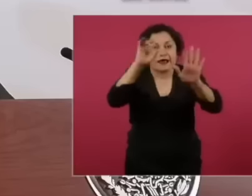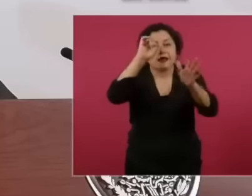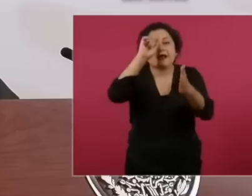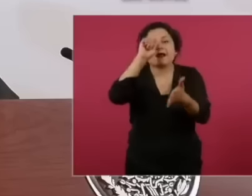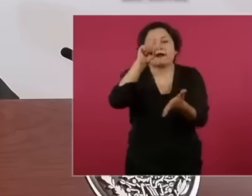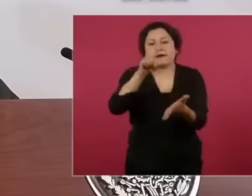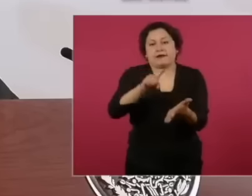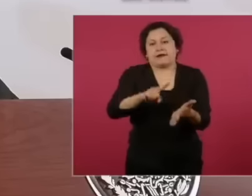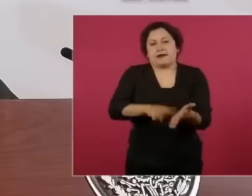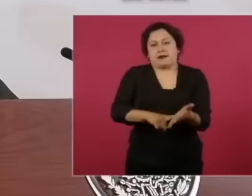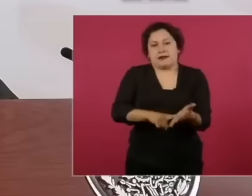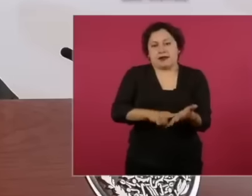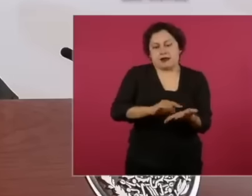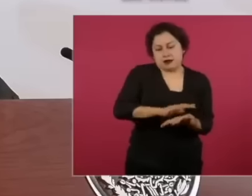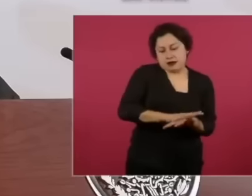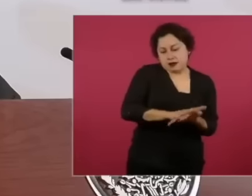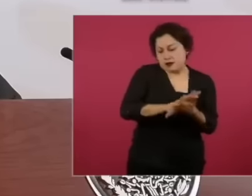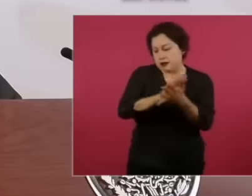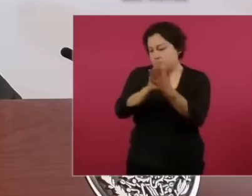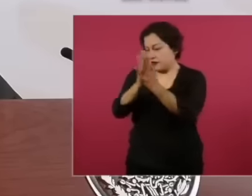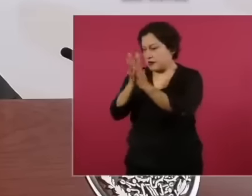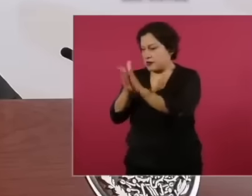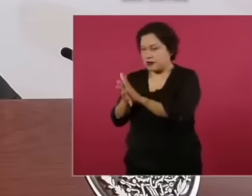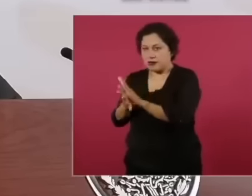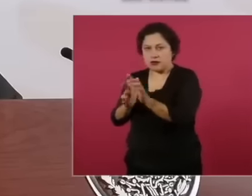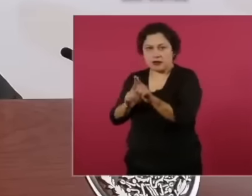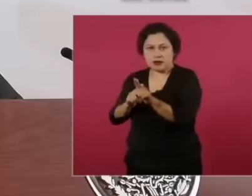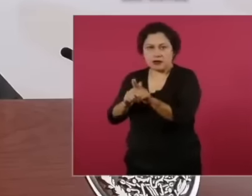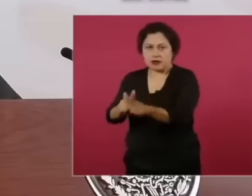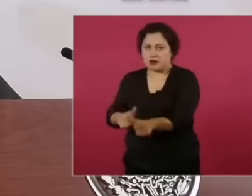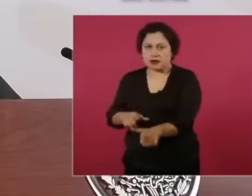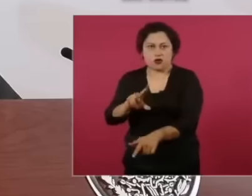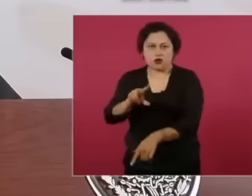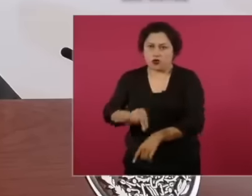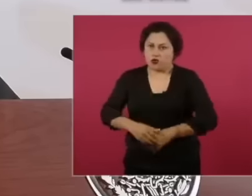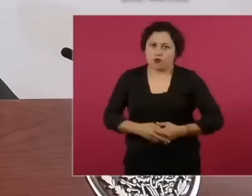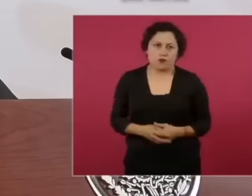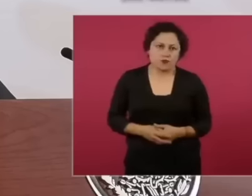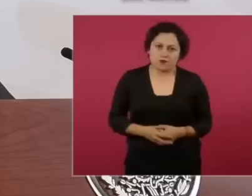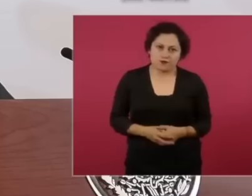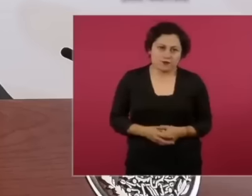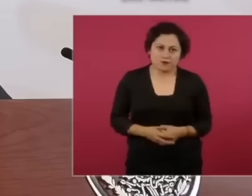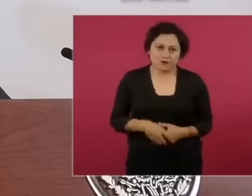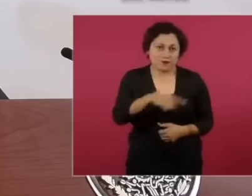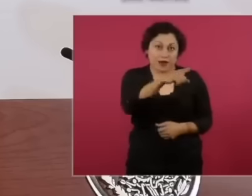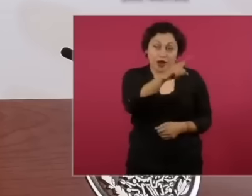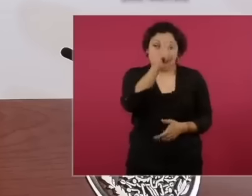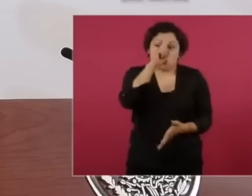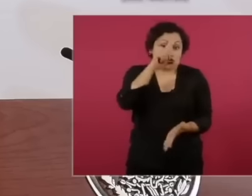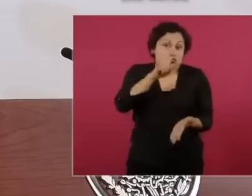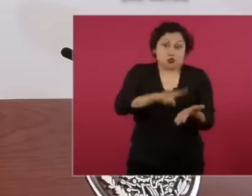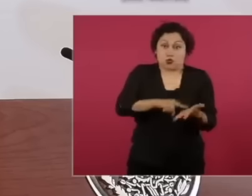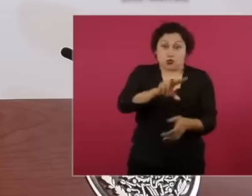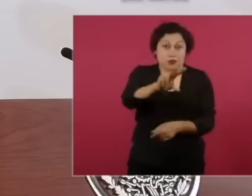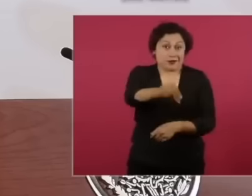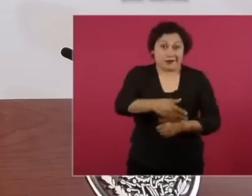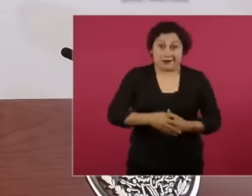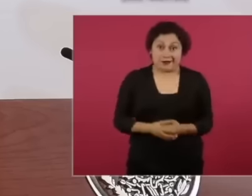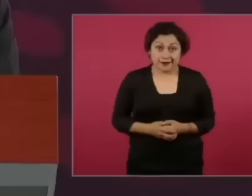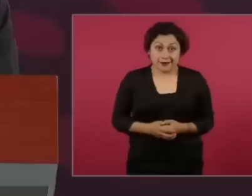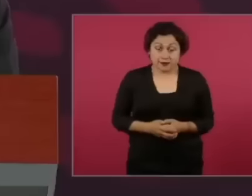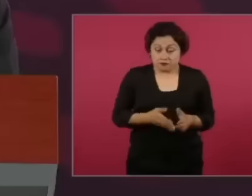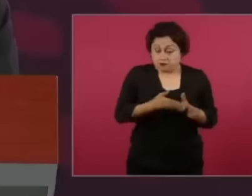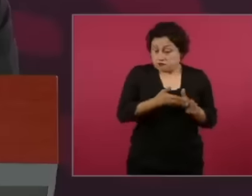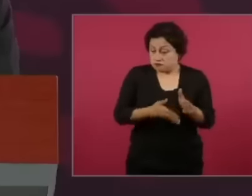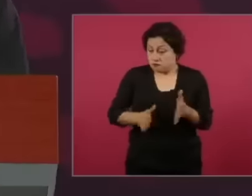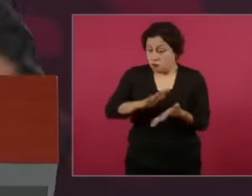was not going to be consolidated and it turns out